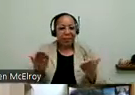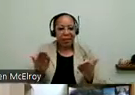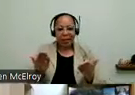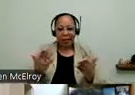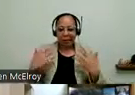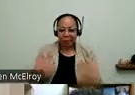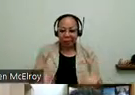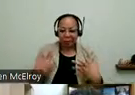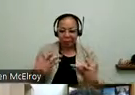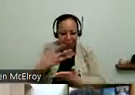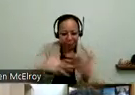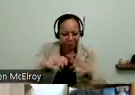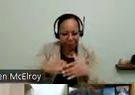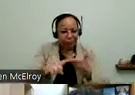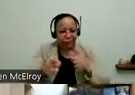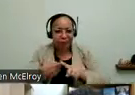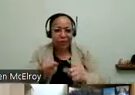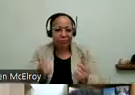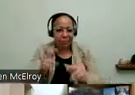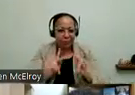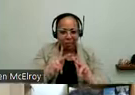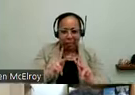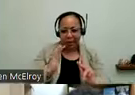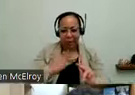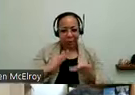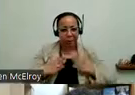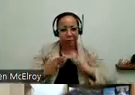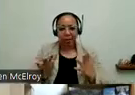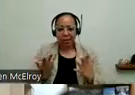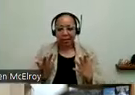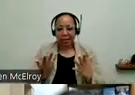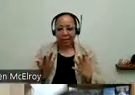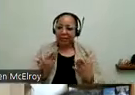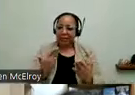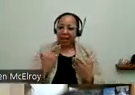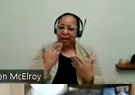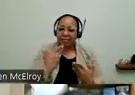community. And I just really thank everybody here.